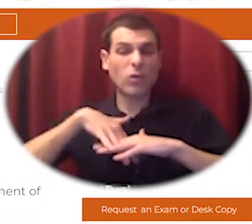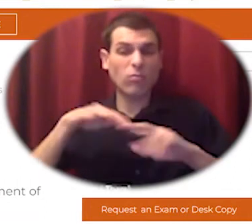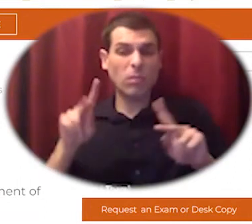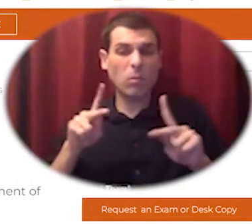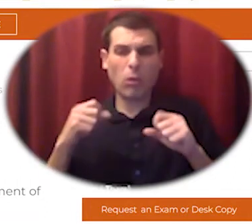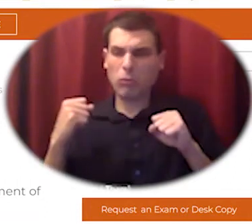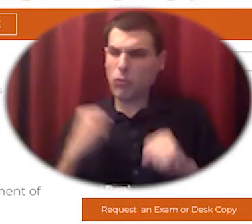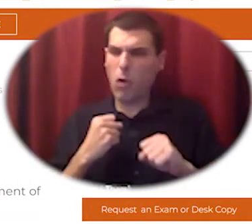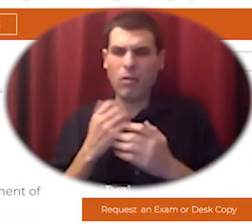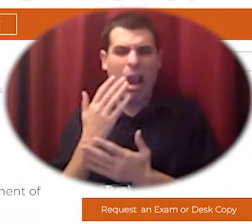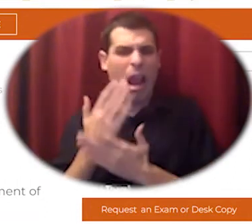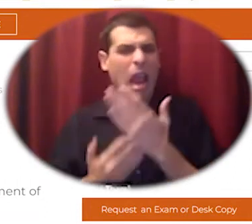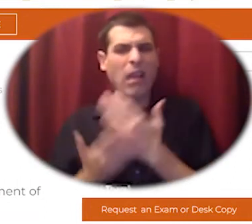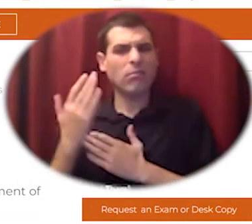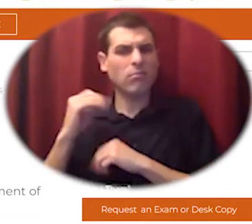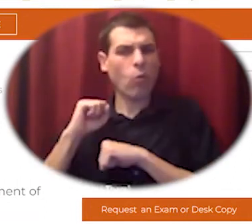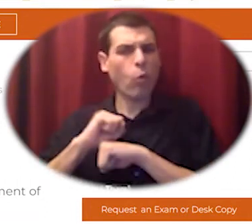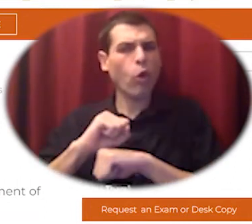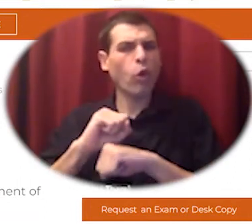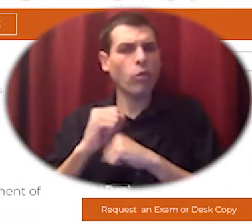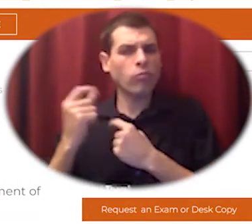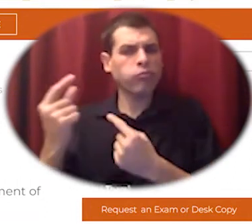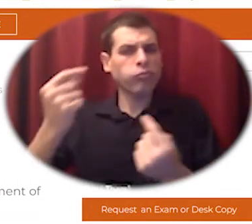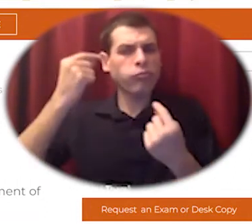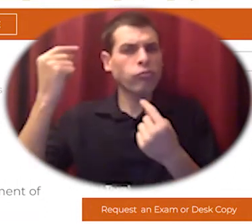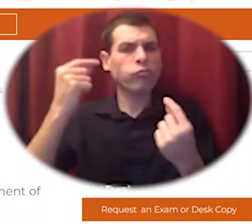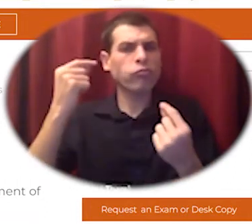there's also a lot of notes in here about collaborative and collective management